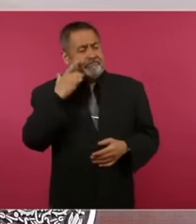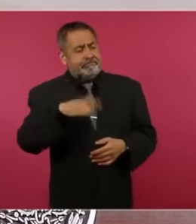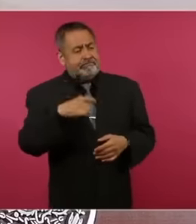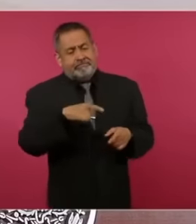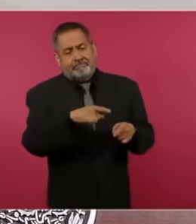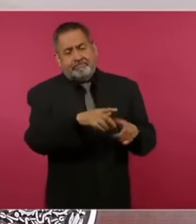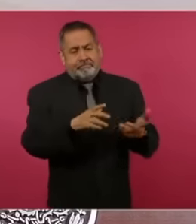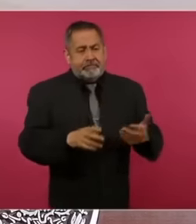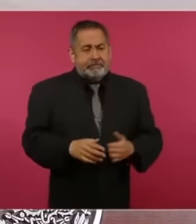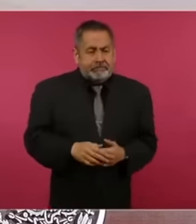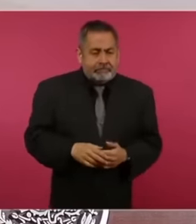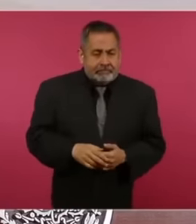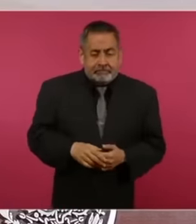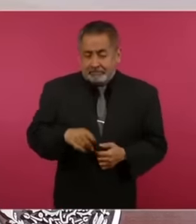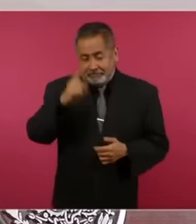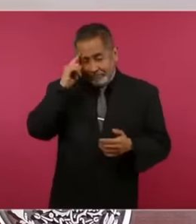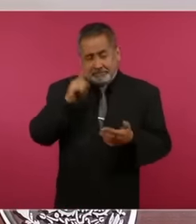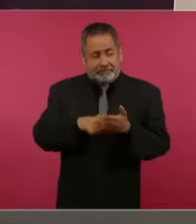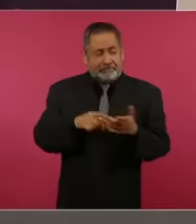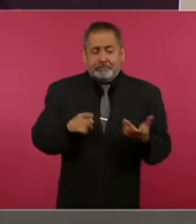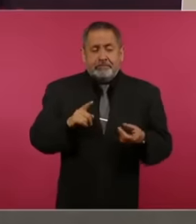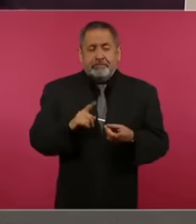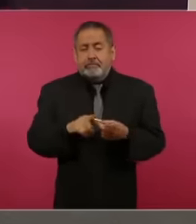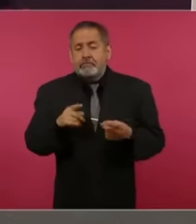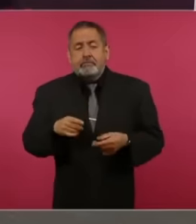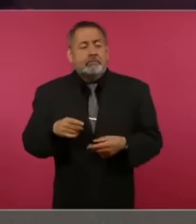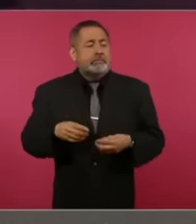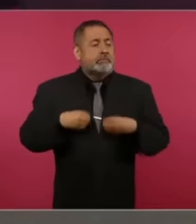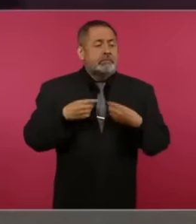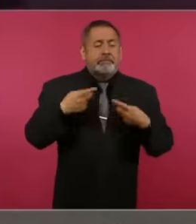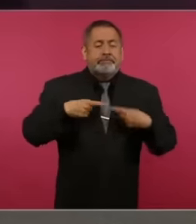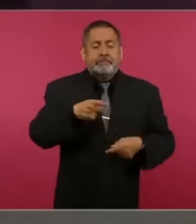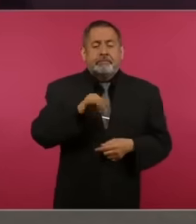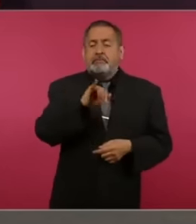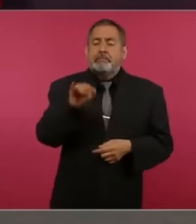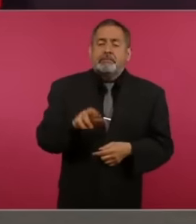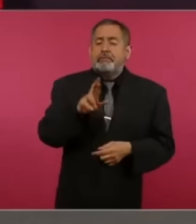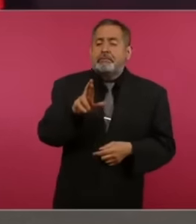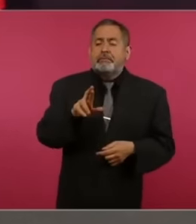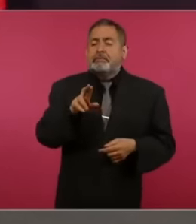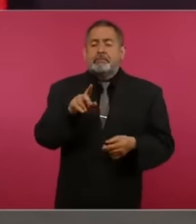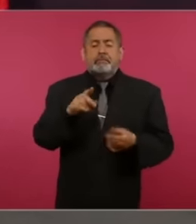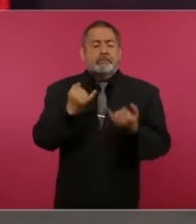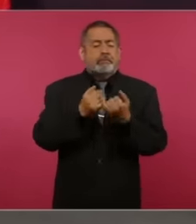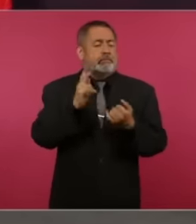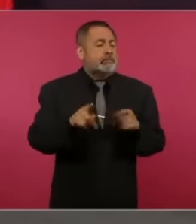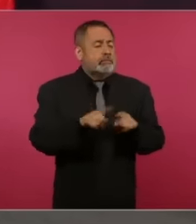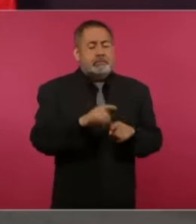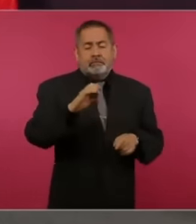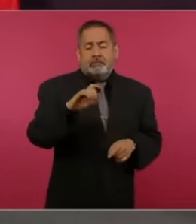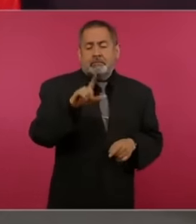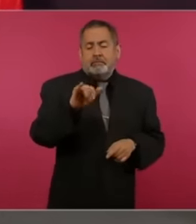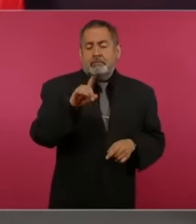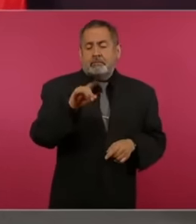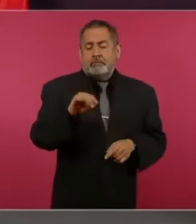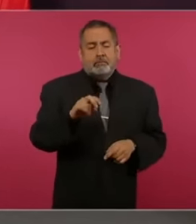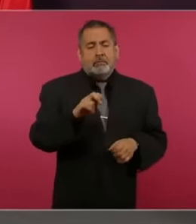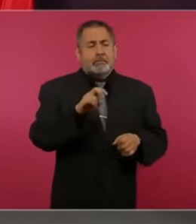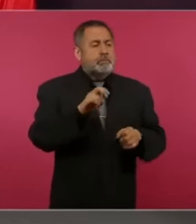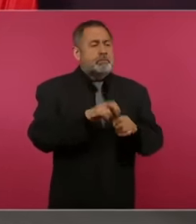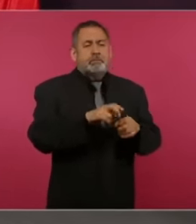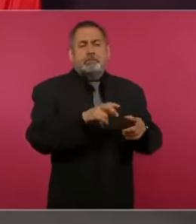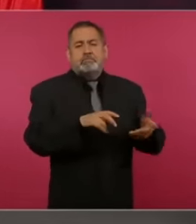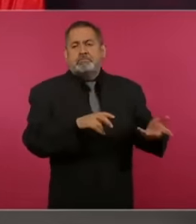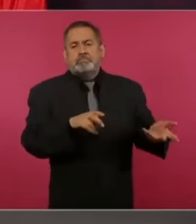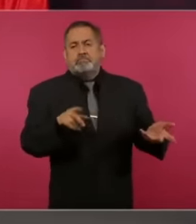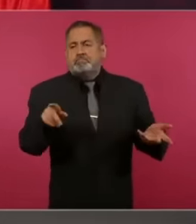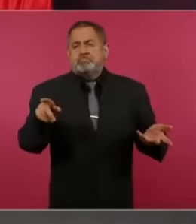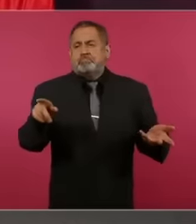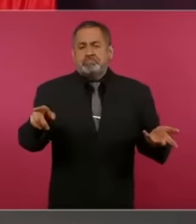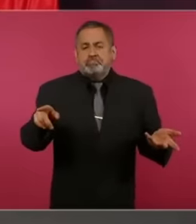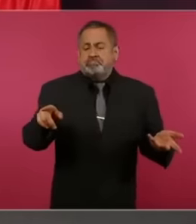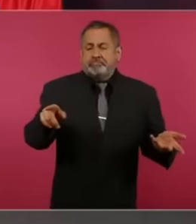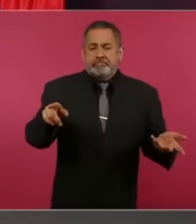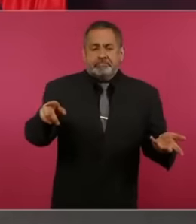that They are going to find a Junior like Claudia x González in a state of the